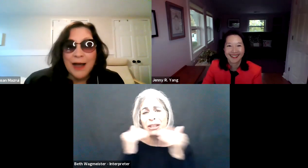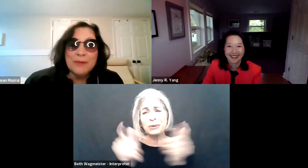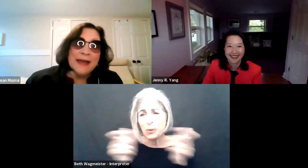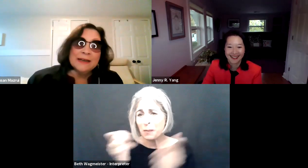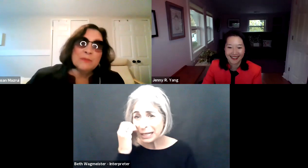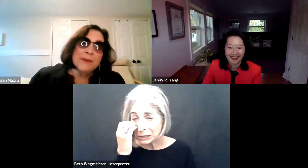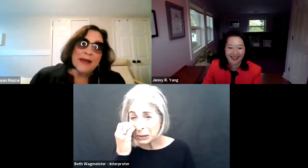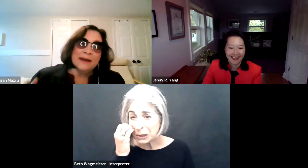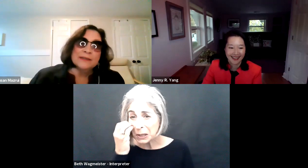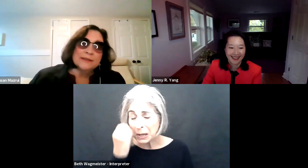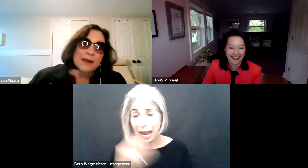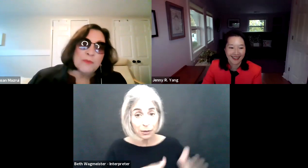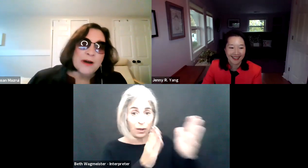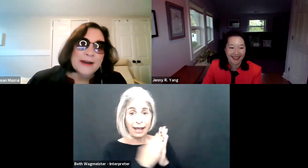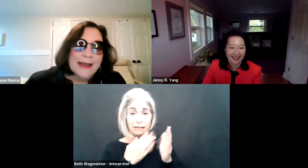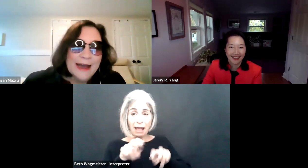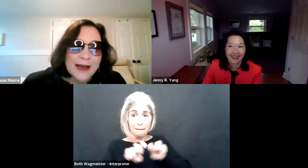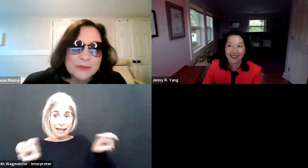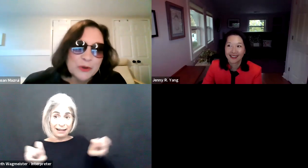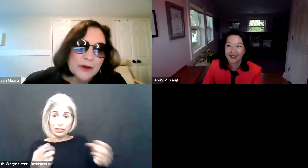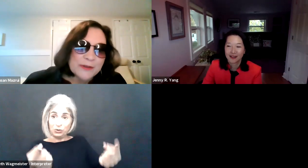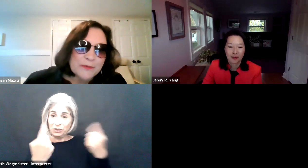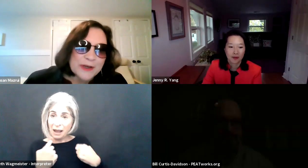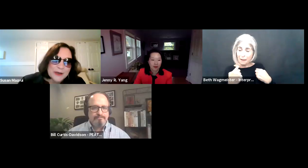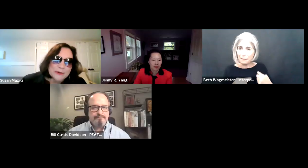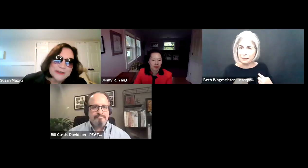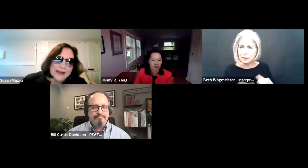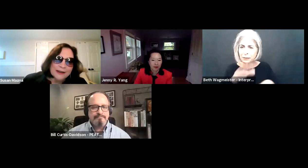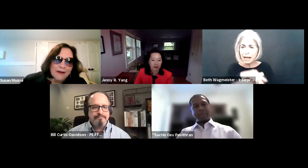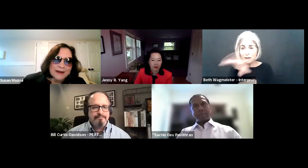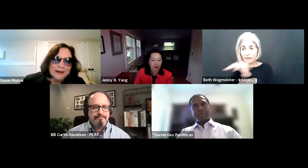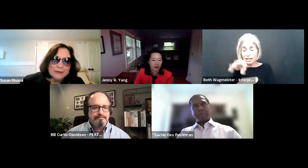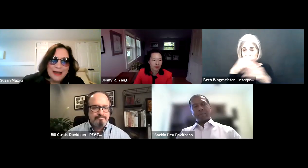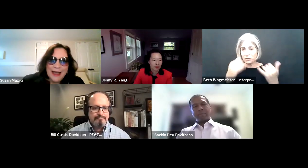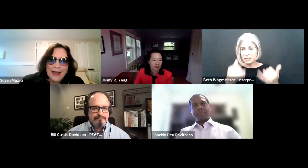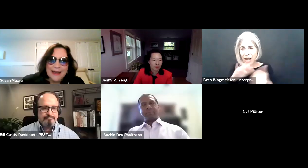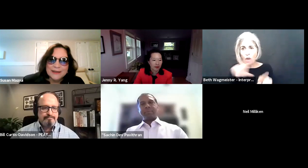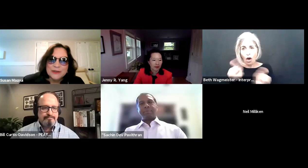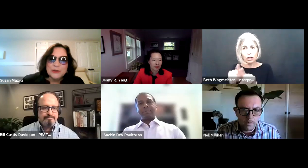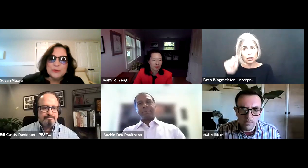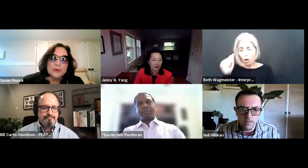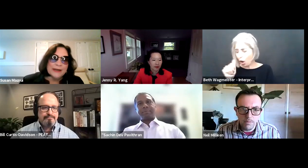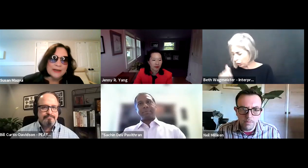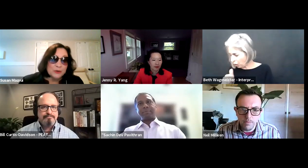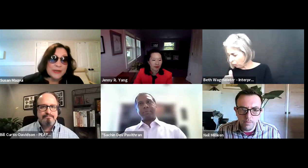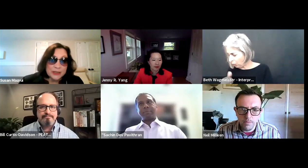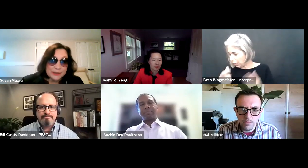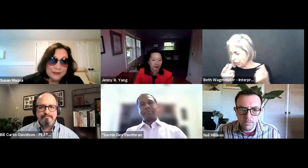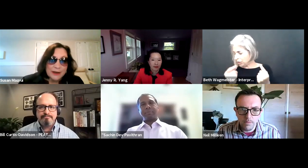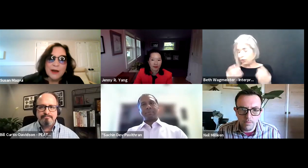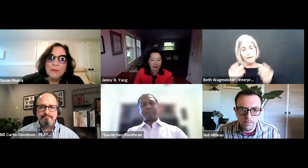long dedication and commitment to equal Thank you so much. I'm going to ask my panelists to come